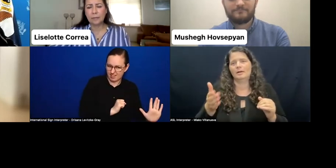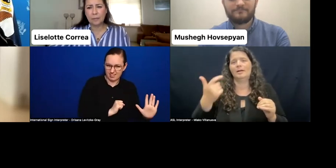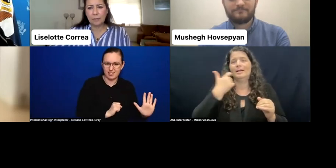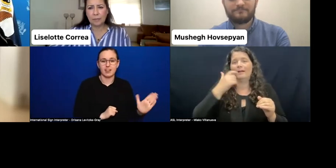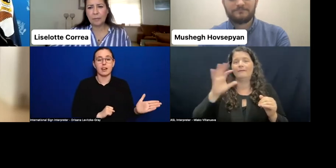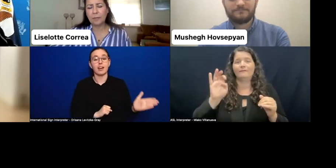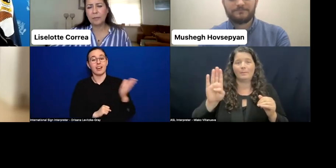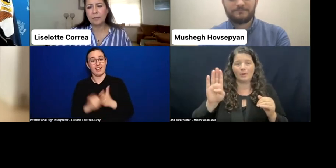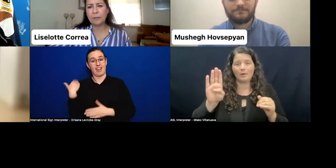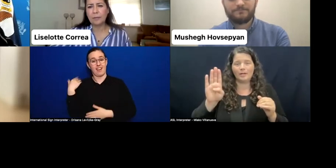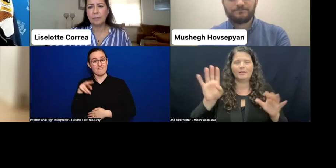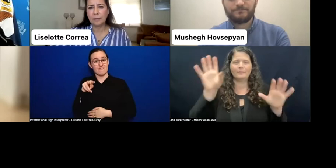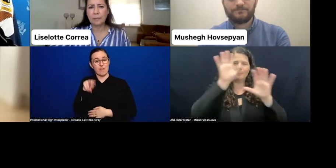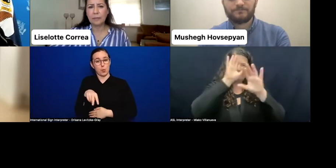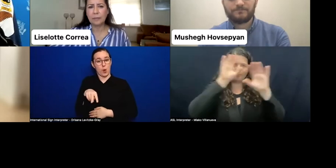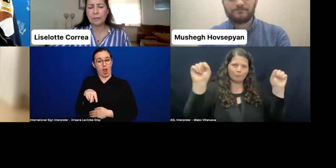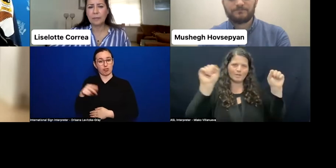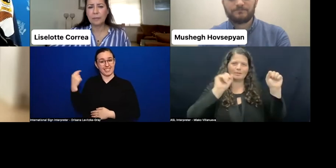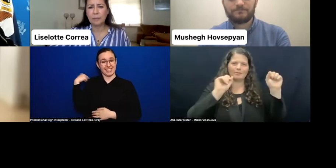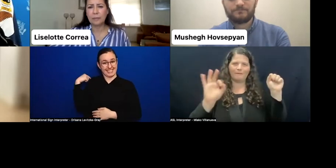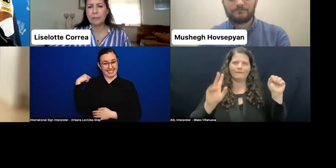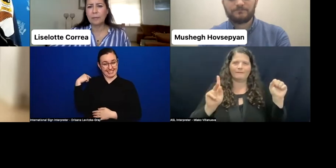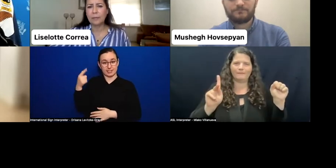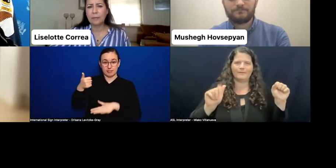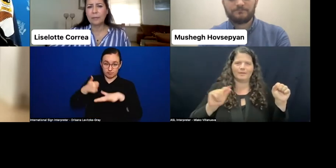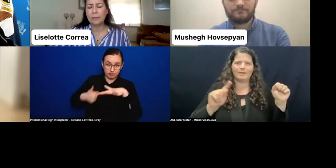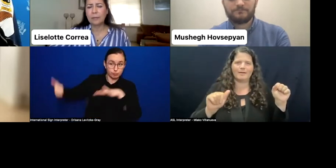of the Republic of Kazakhstan to be a senator.